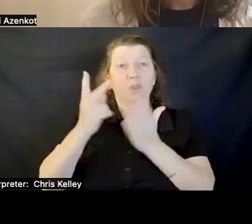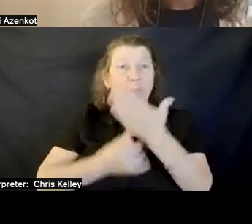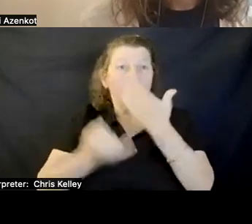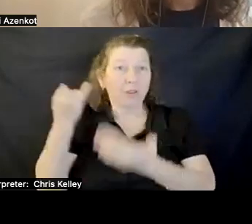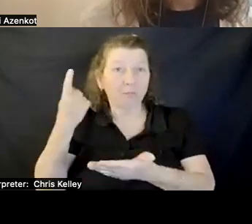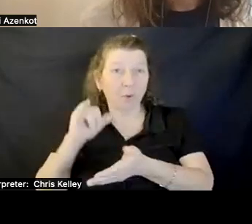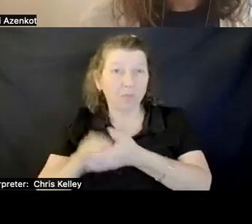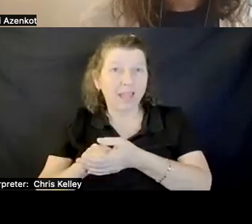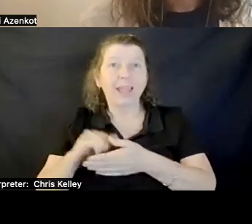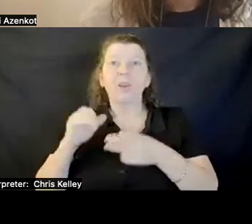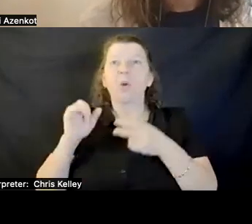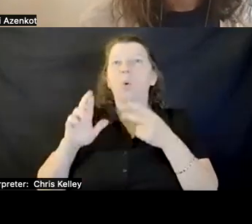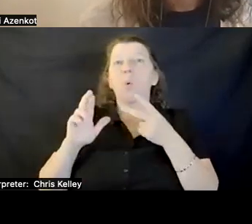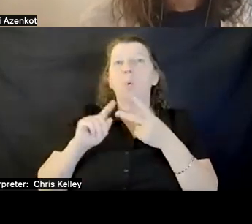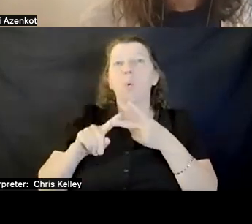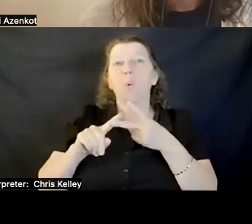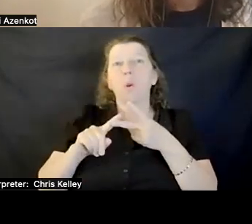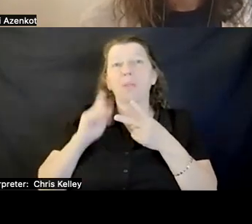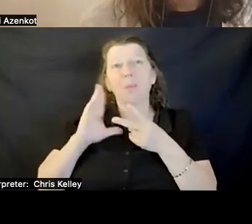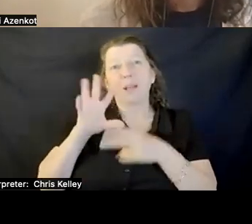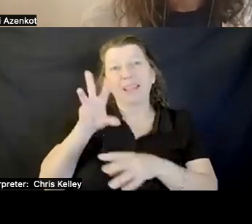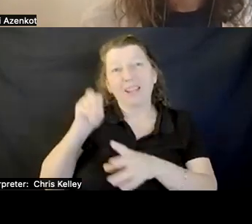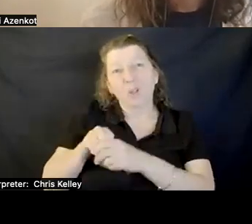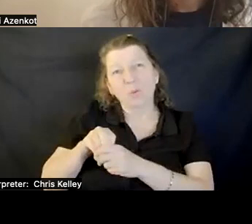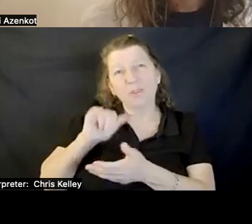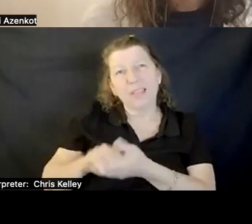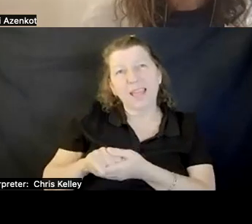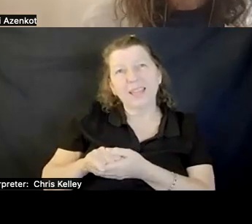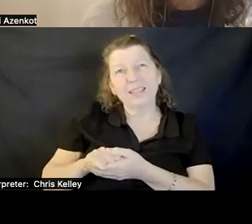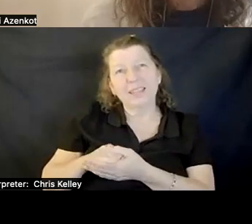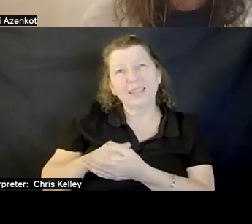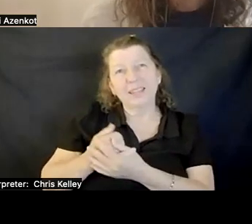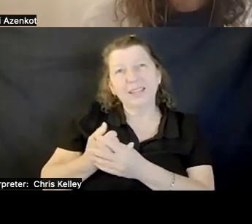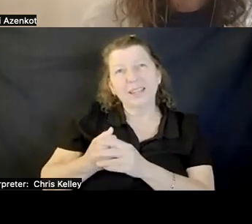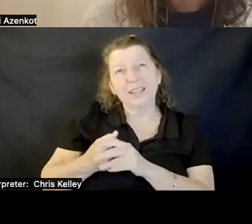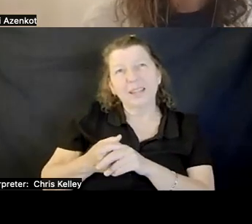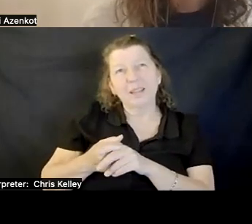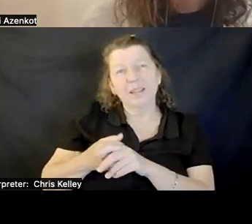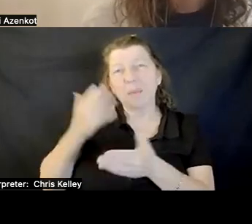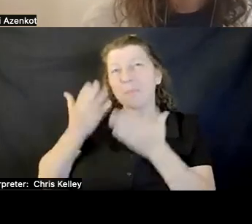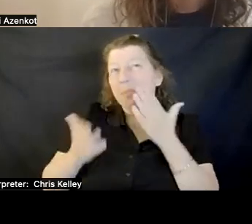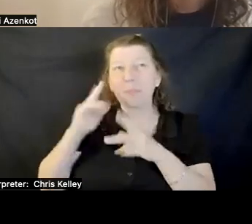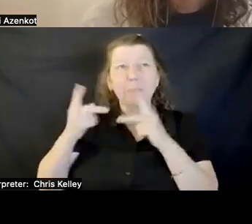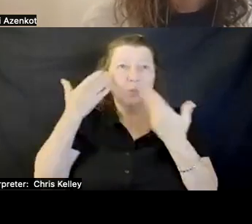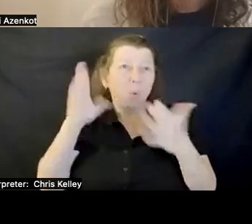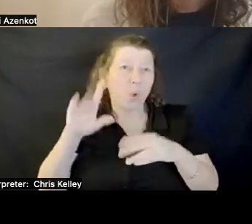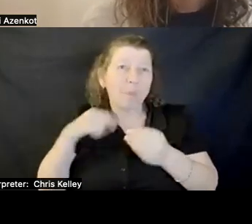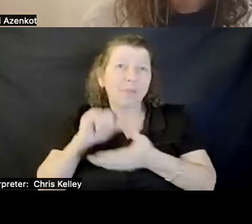EXTENSIONS, THEY MIGHT INCLUDE THAT WE MIGHT NOT BE AWARE OF? BECAUSE IT IS EASY TO CHANGE